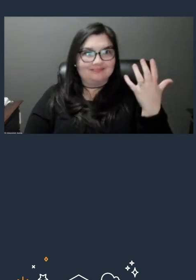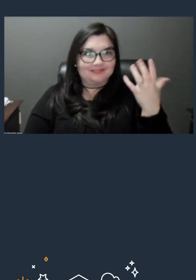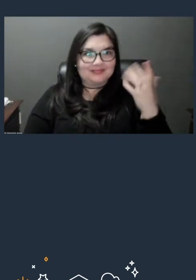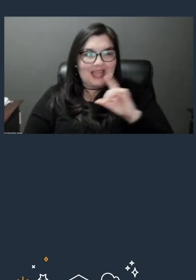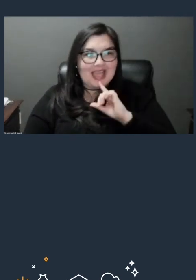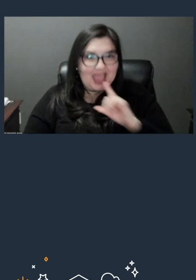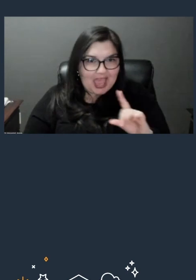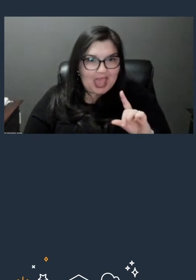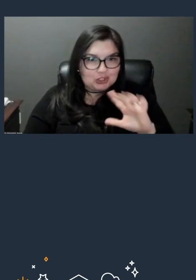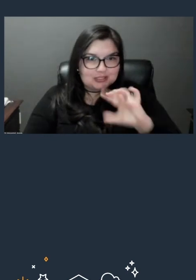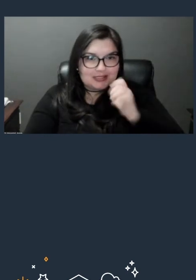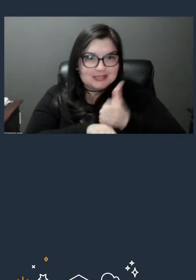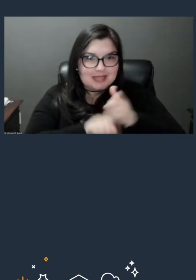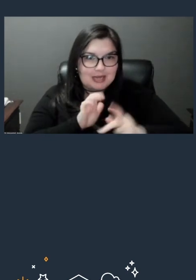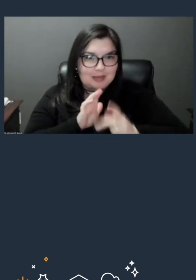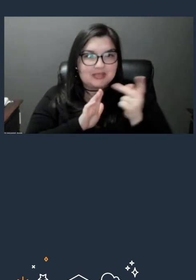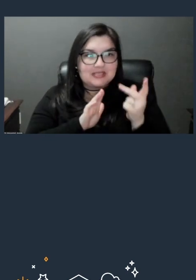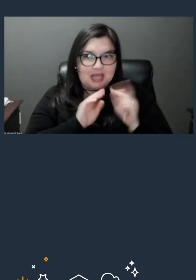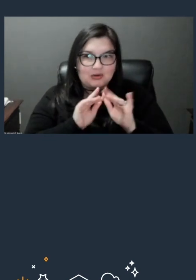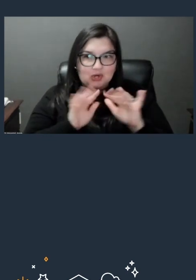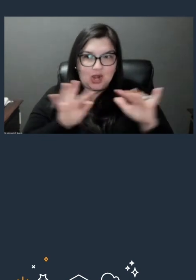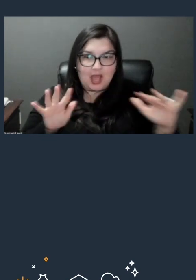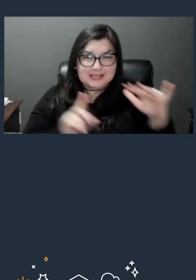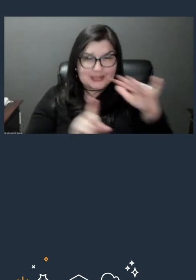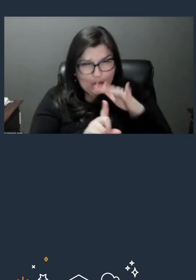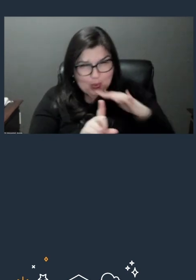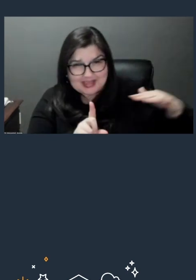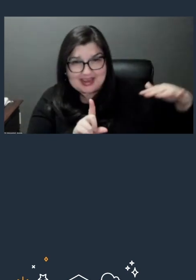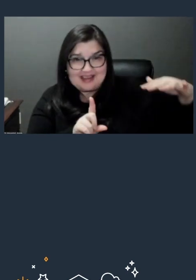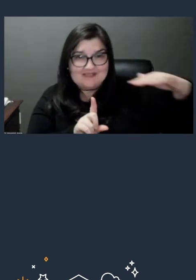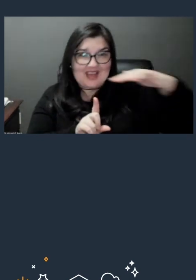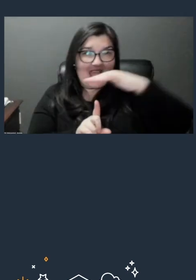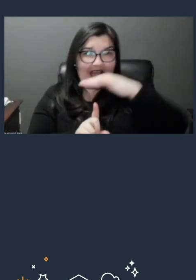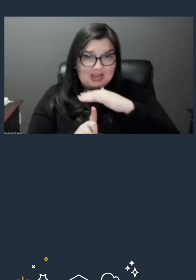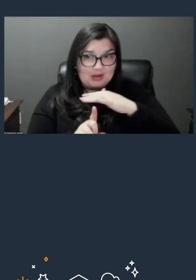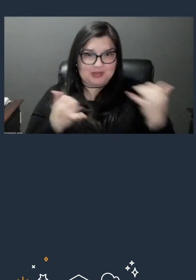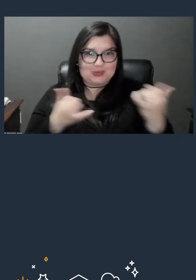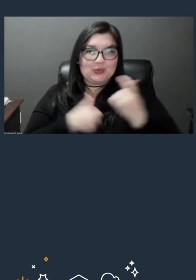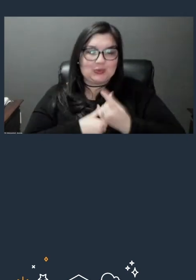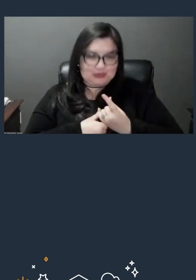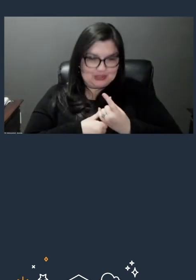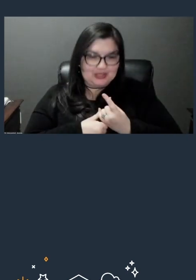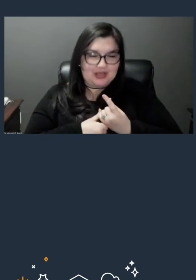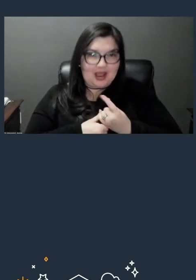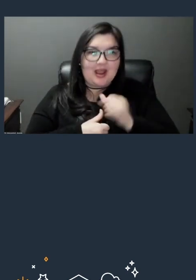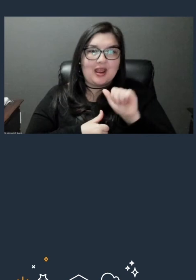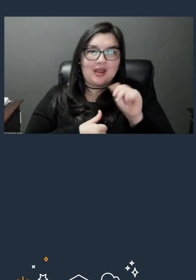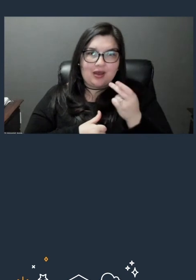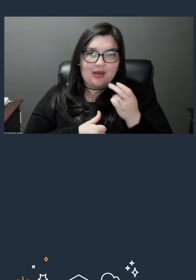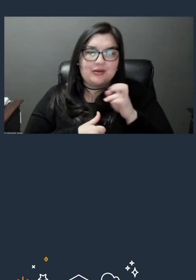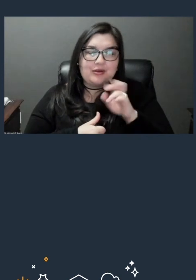across this whole environment? So today we have Anar and Priyesh and they're gonna tell us a little bit